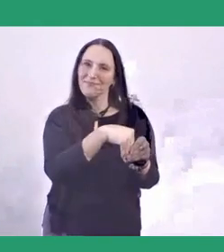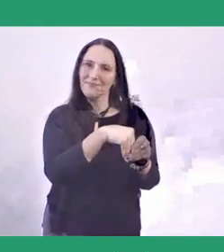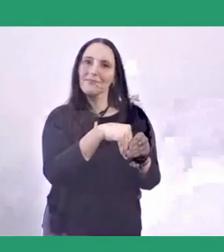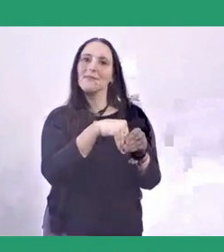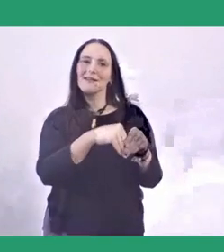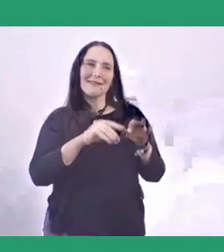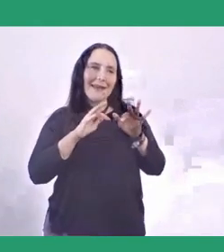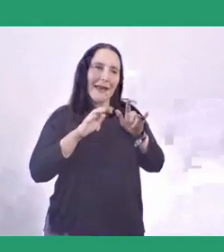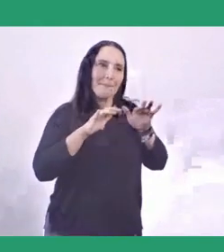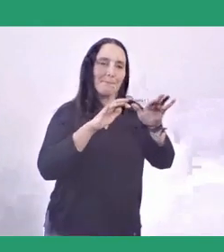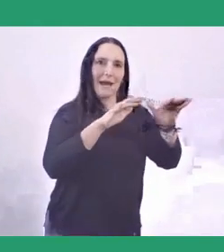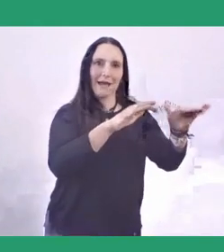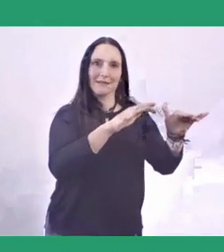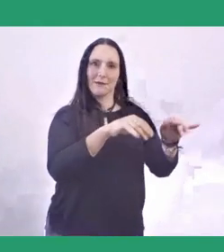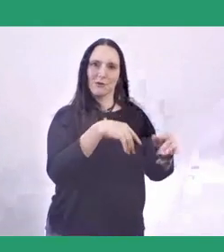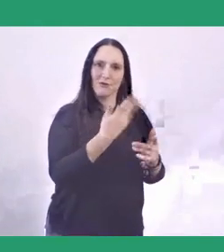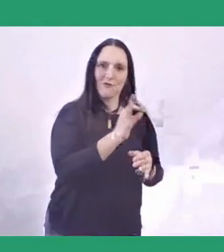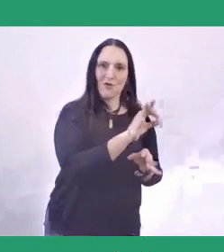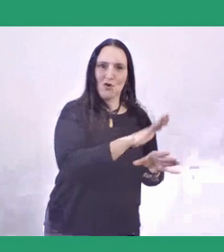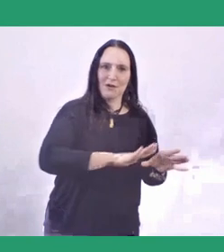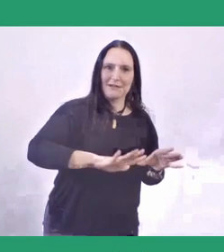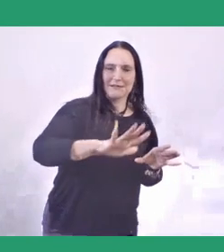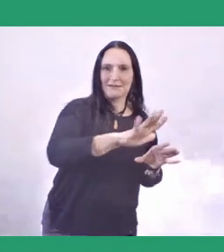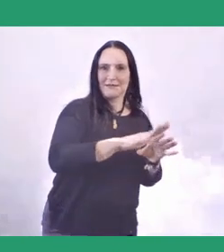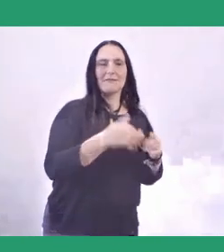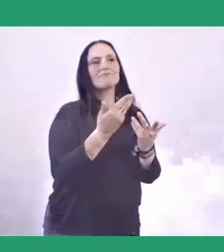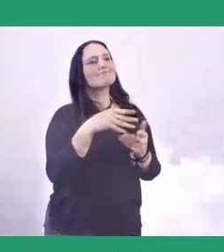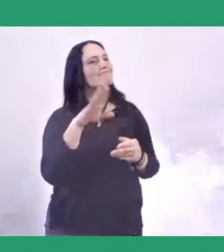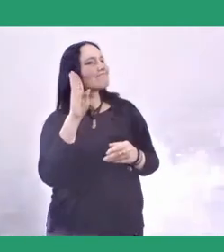I'm wondering if you can share with us today a little more about this.